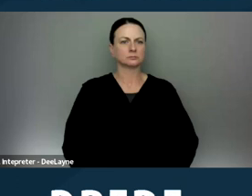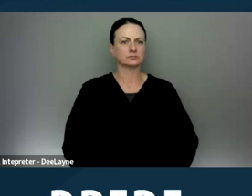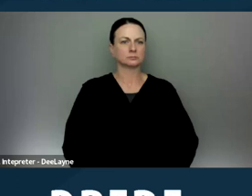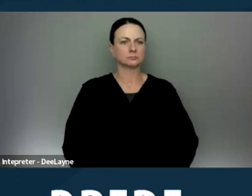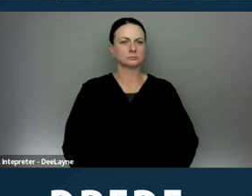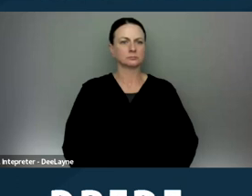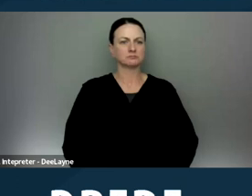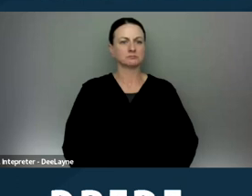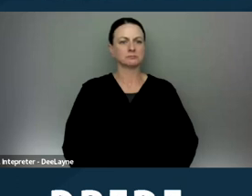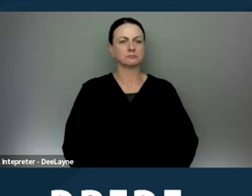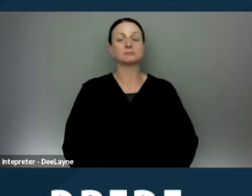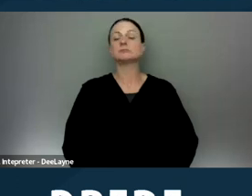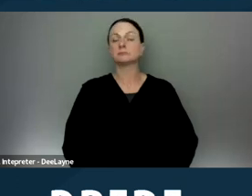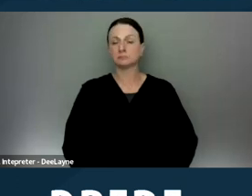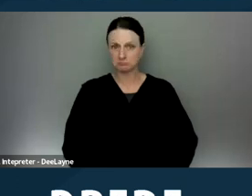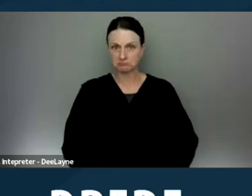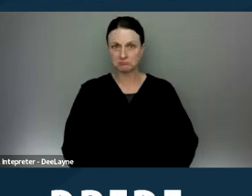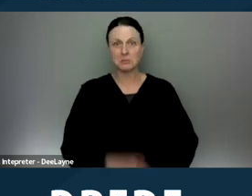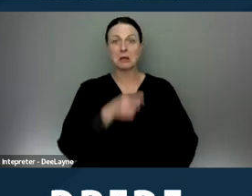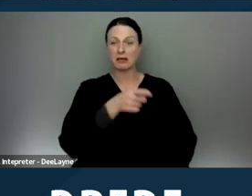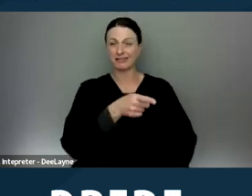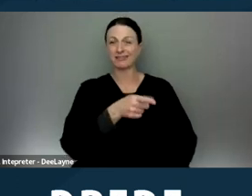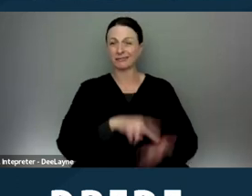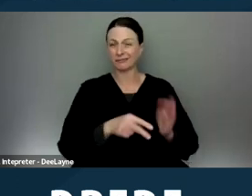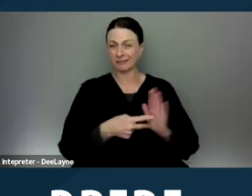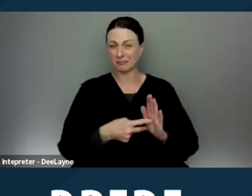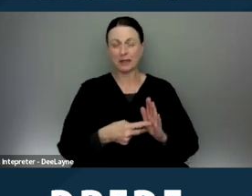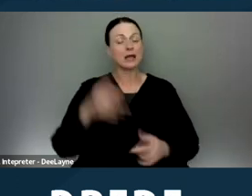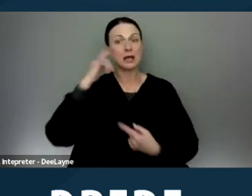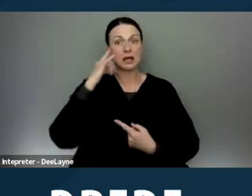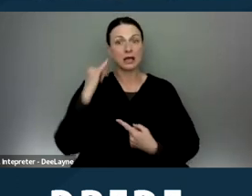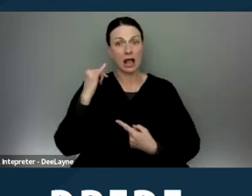So what this slide represents is the California Government code.